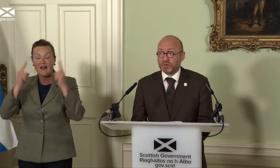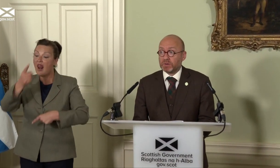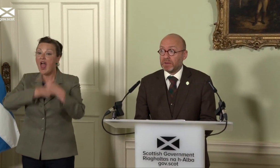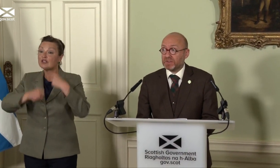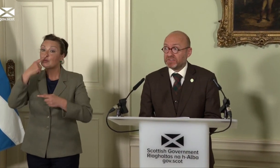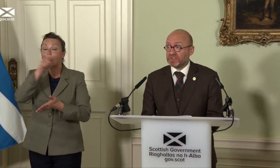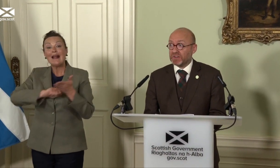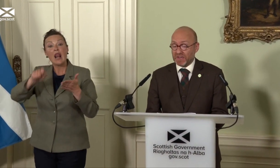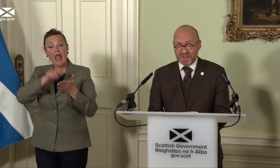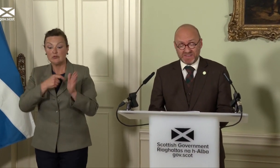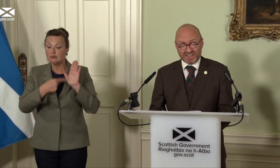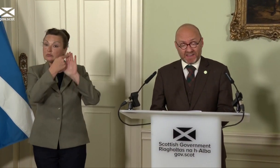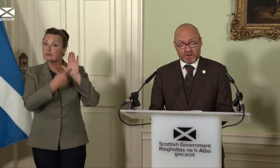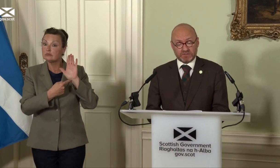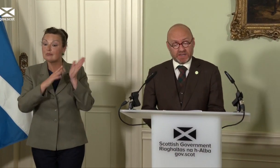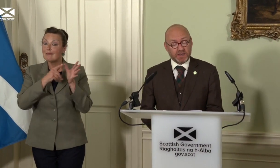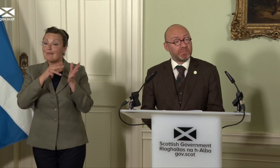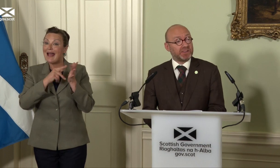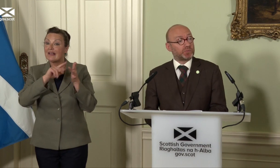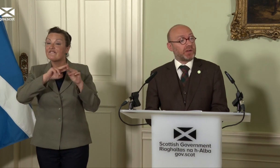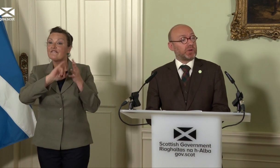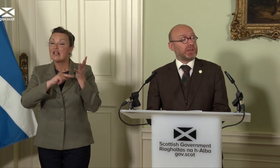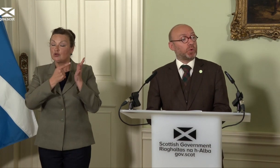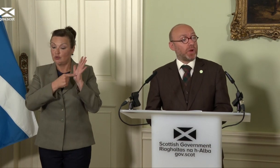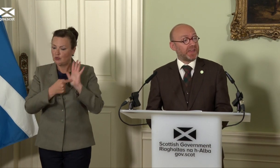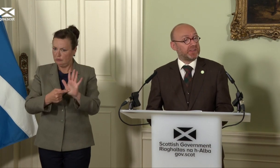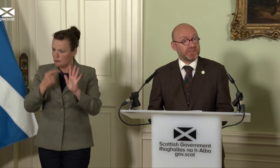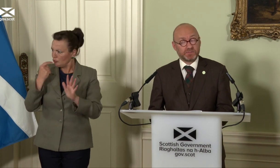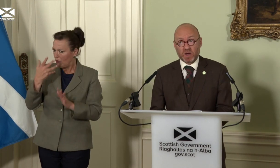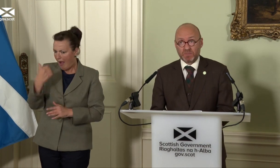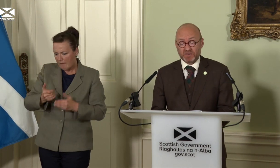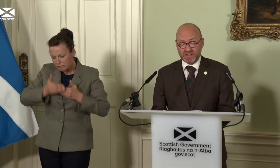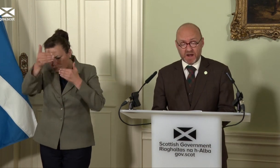commitments to deliver an independence referendum within this Parliamentary term.